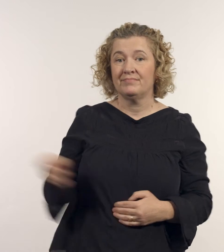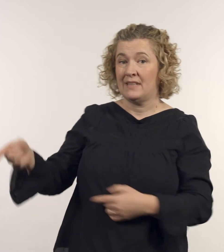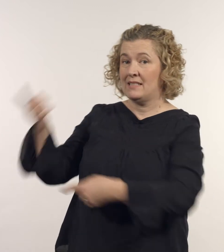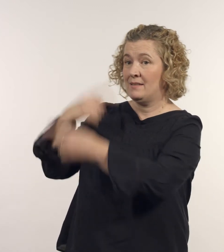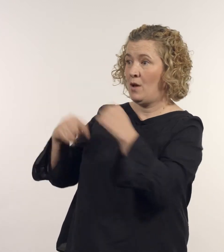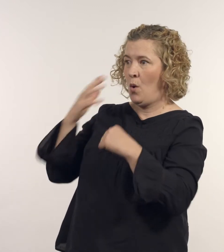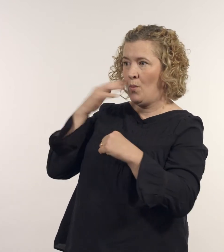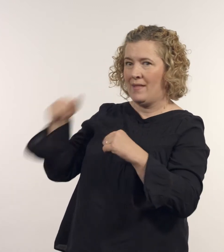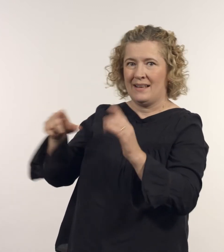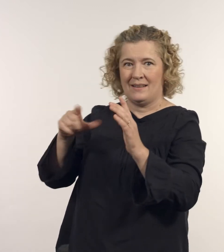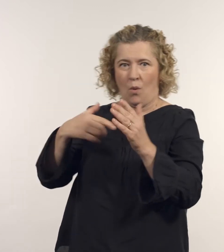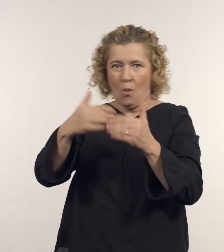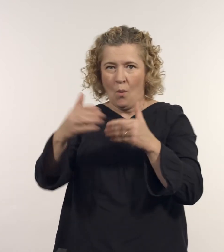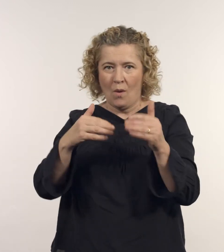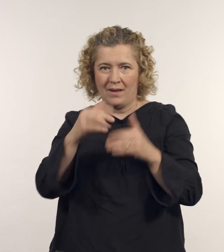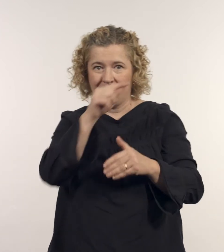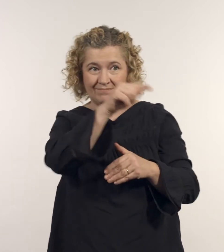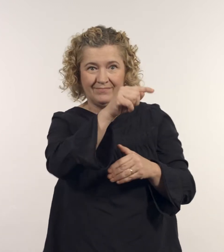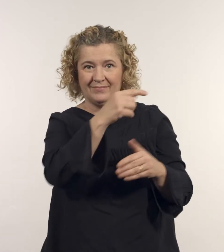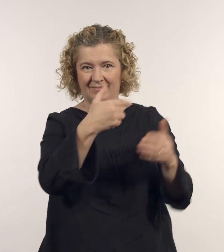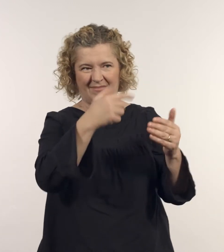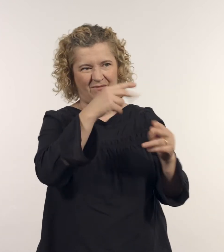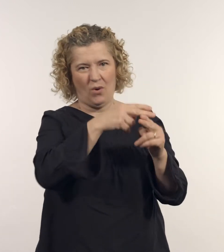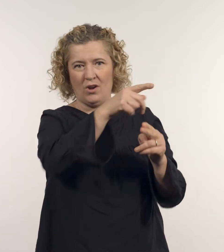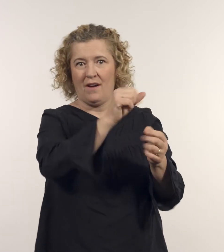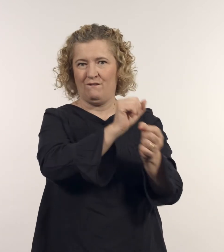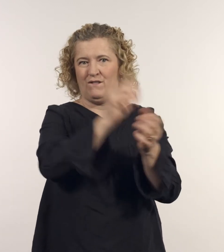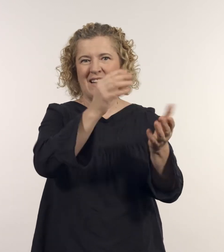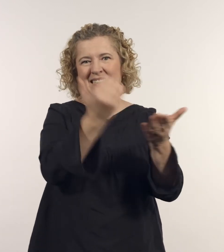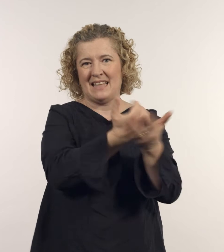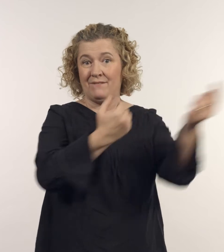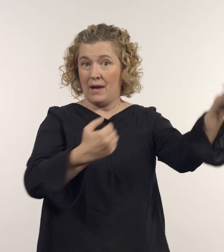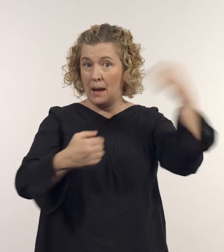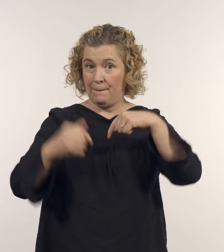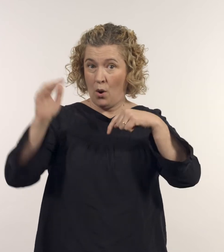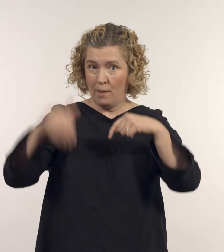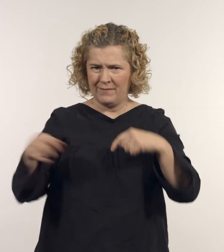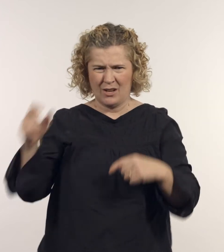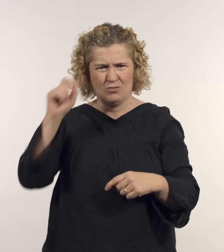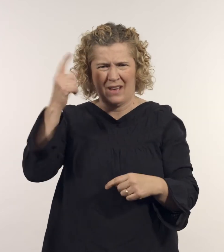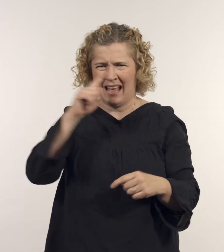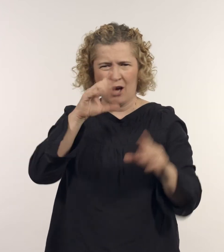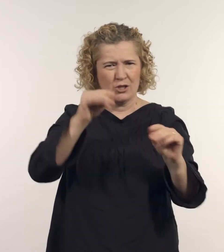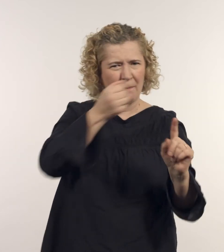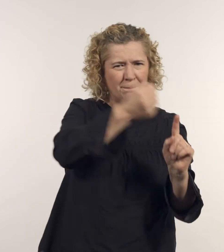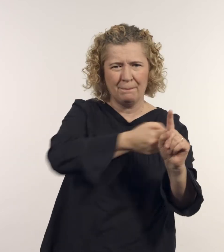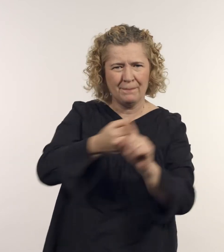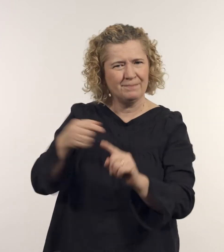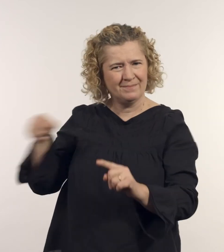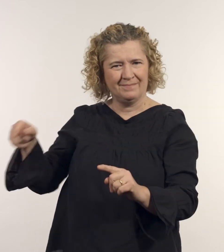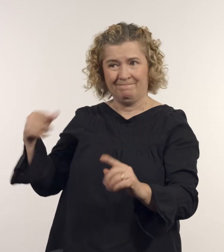‘Fozz told me it was during the process of securing Hakeem’s safety in Australia that he realised he couldn’t stop there.